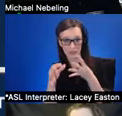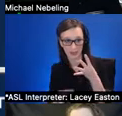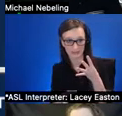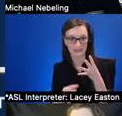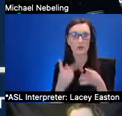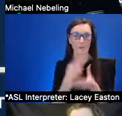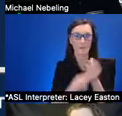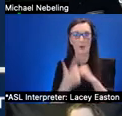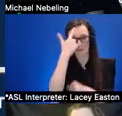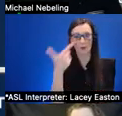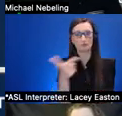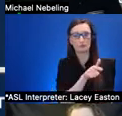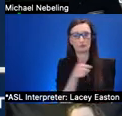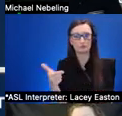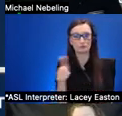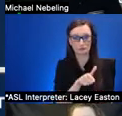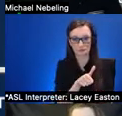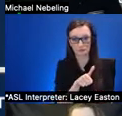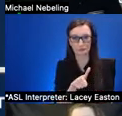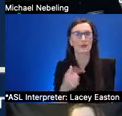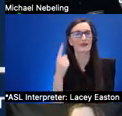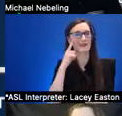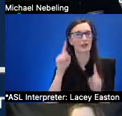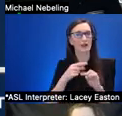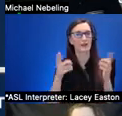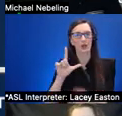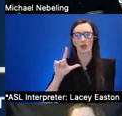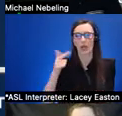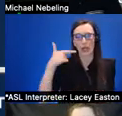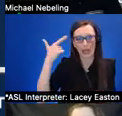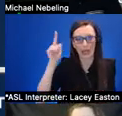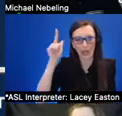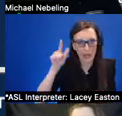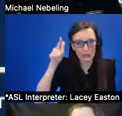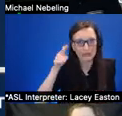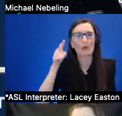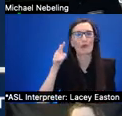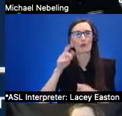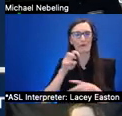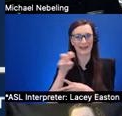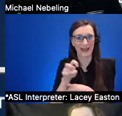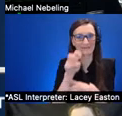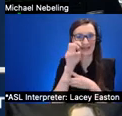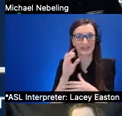we're thinking a lot about logical navigation between scenes so if a learner exits the xr